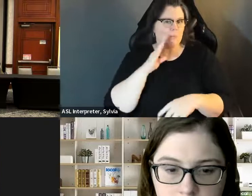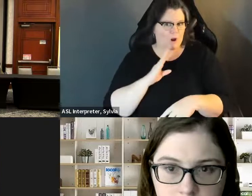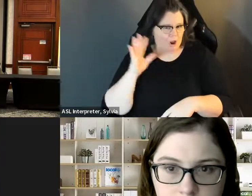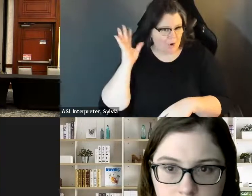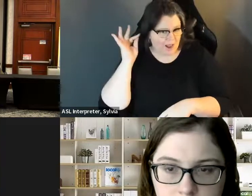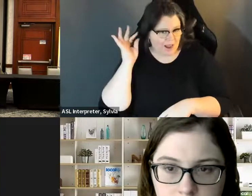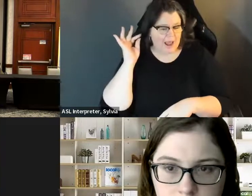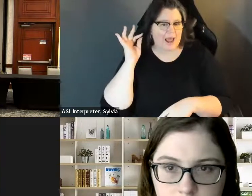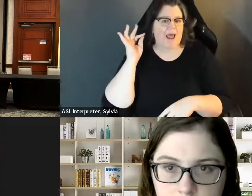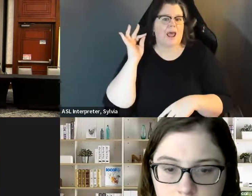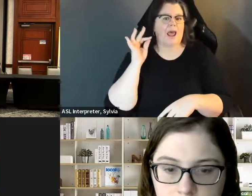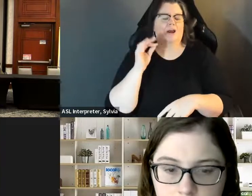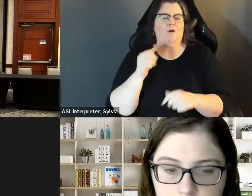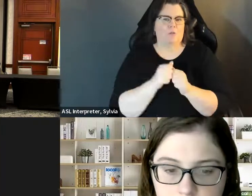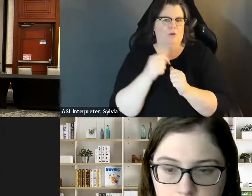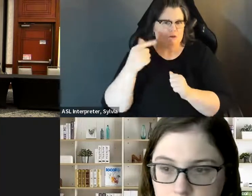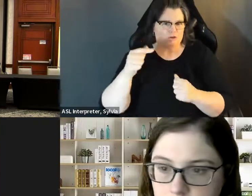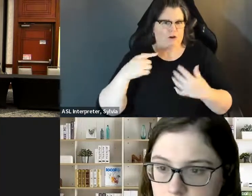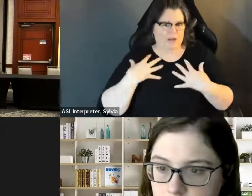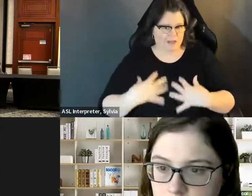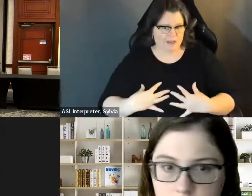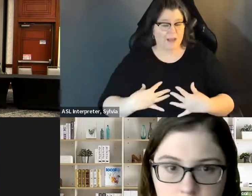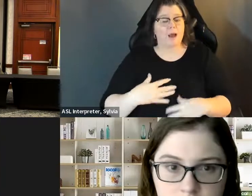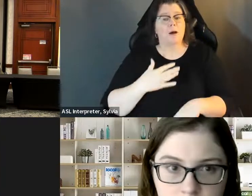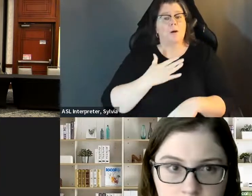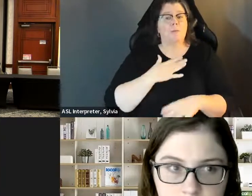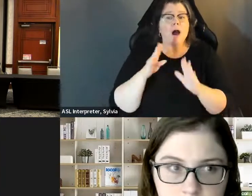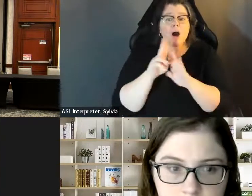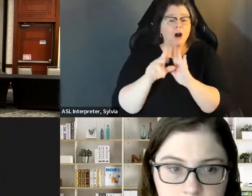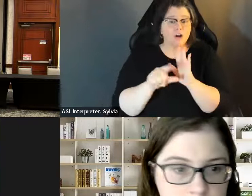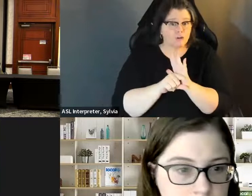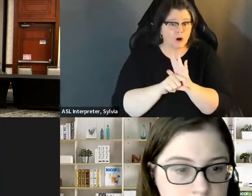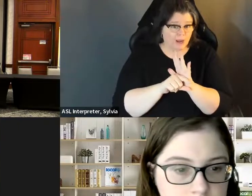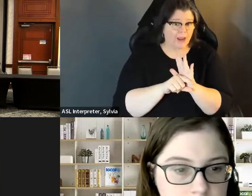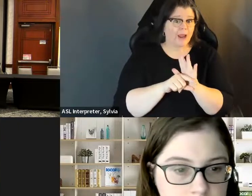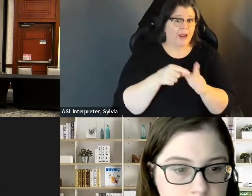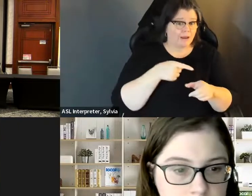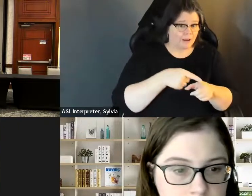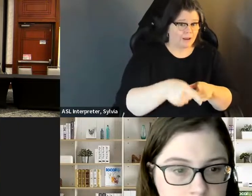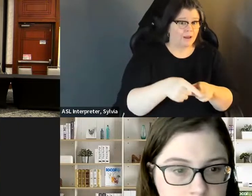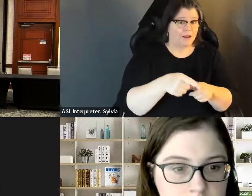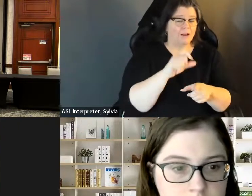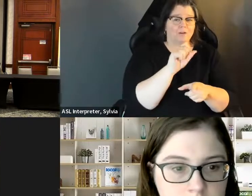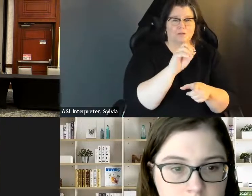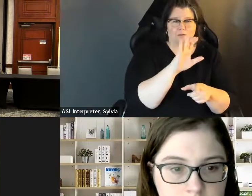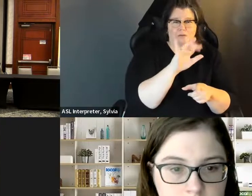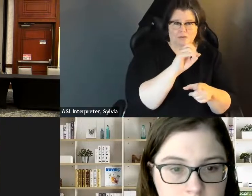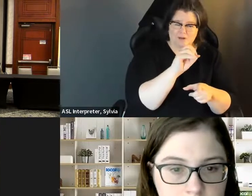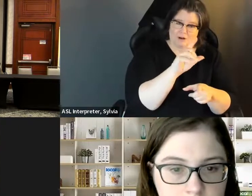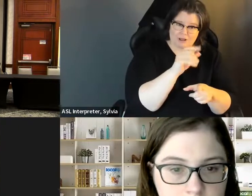at six months and I walk with a walker. Today I have a green dress on with pearls and I